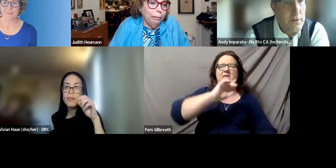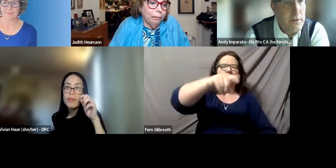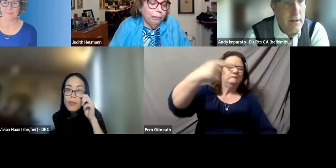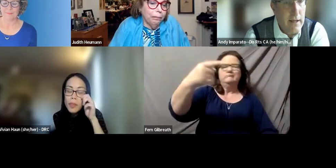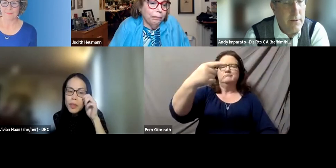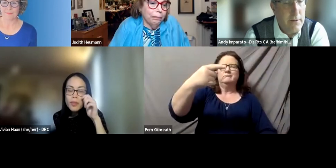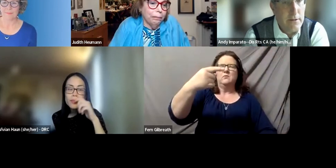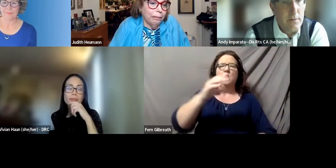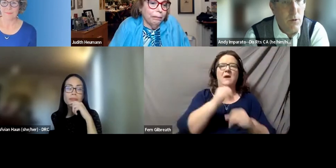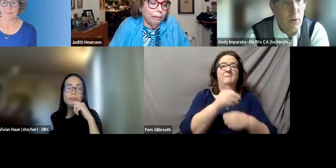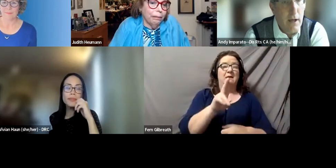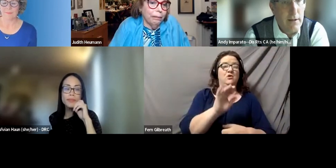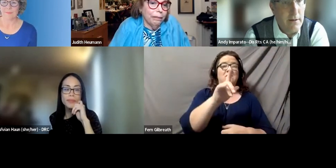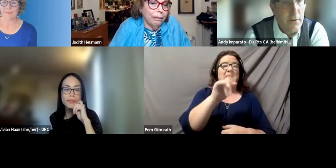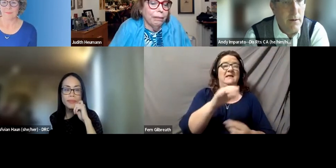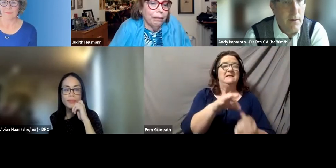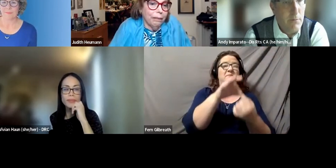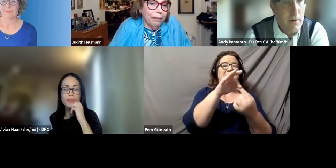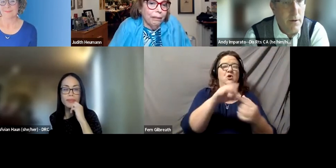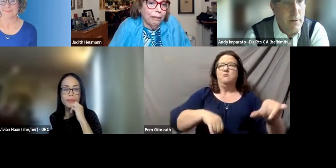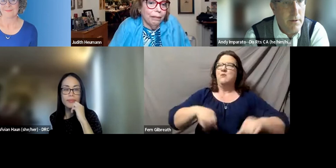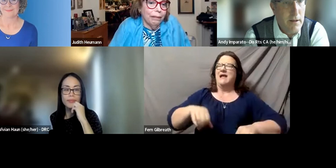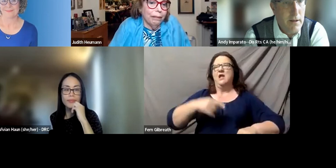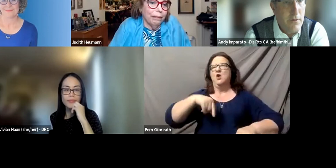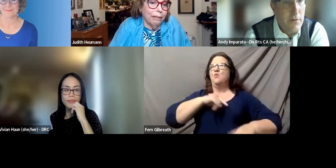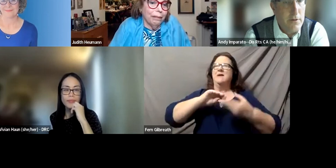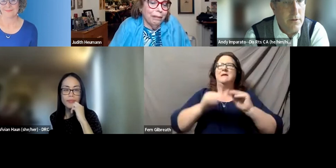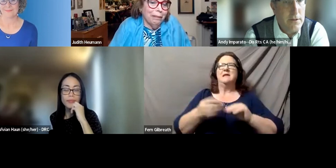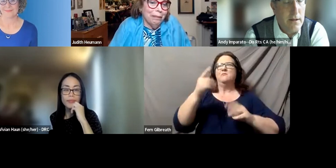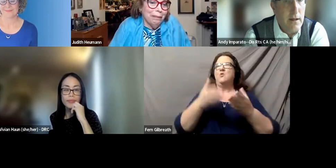So UCLA now is not just bragging that you're the number one public university,